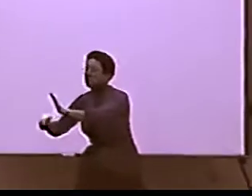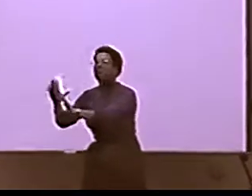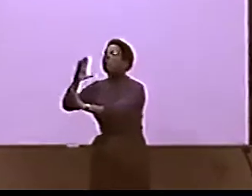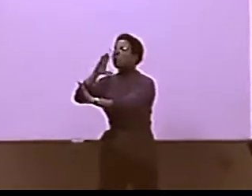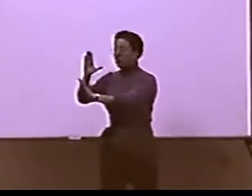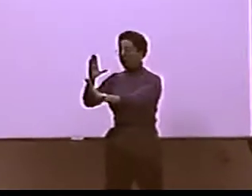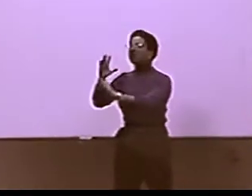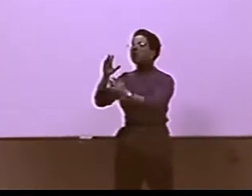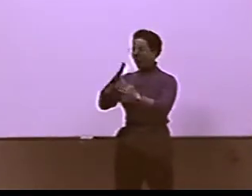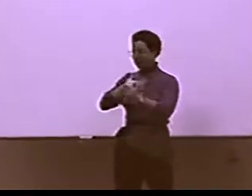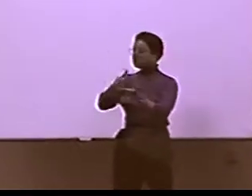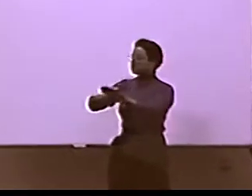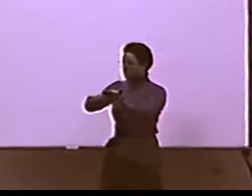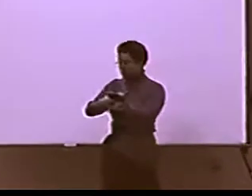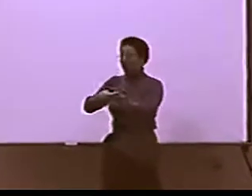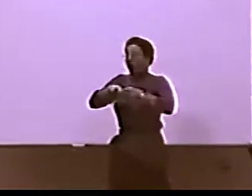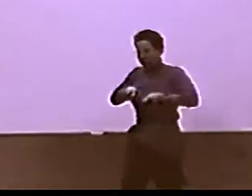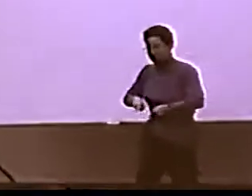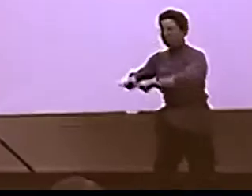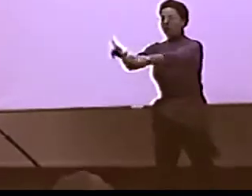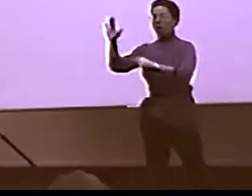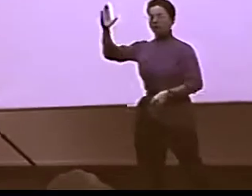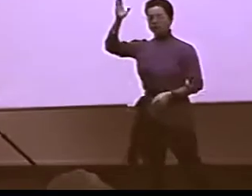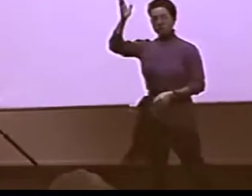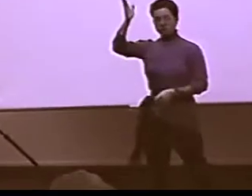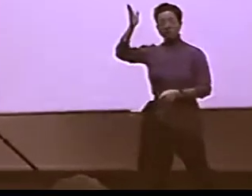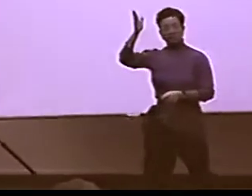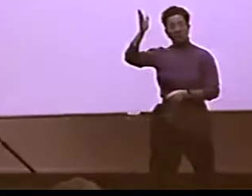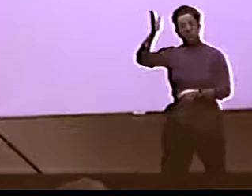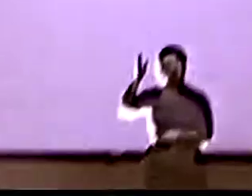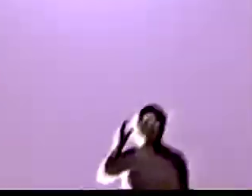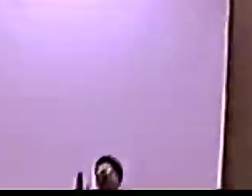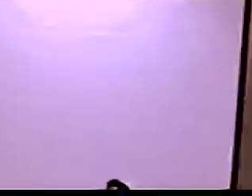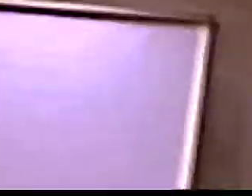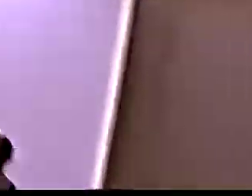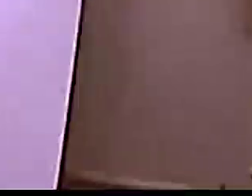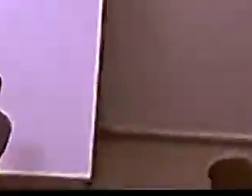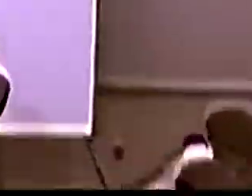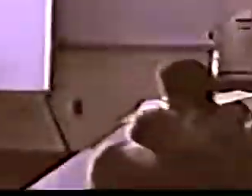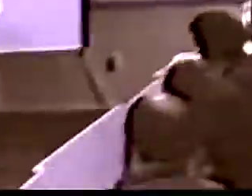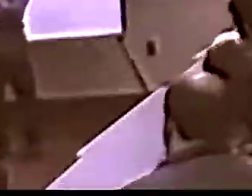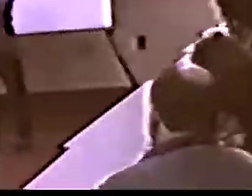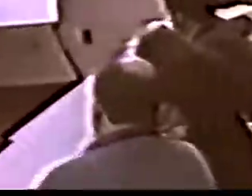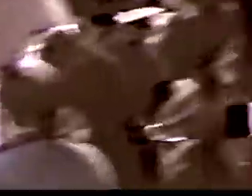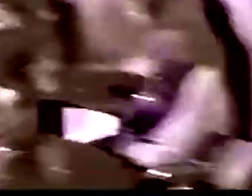SHE DOESN'T WANT YOU TO NECESSARILY HOLD YOUR QUESTIONS TILL THE END. IF YOU HAVE A QUESTION, SHE'LL BE HAPPY TO ANSWER AT ANY POINT...